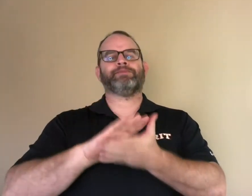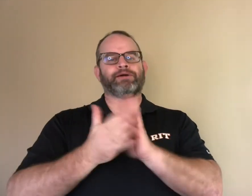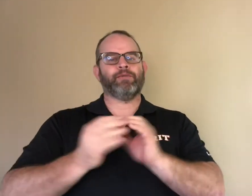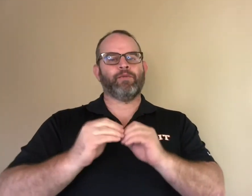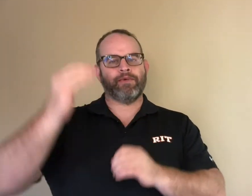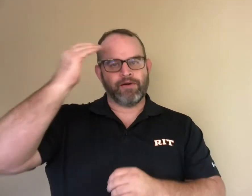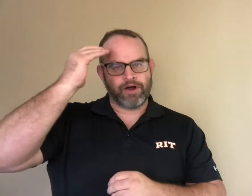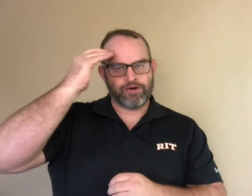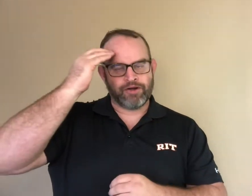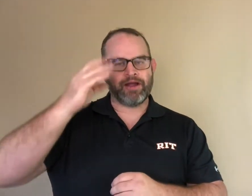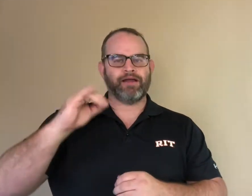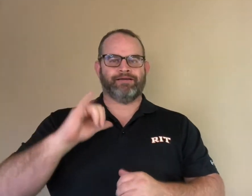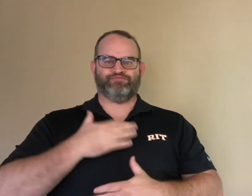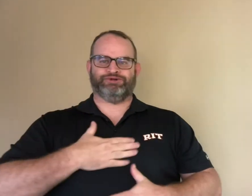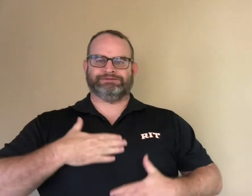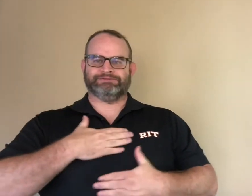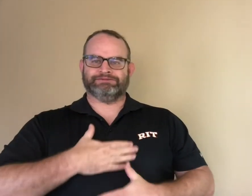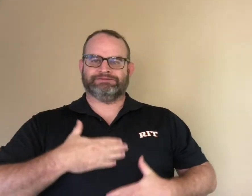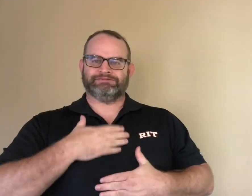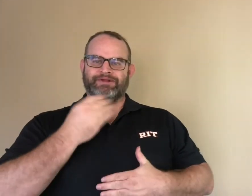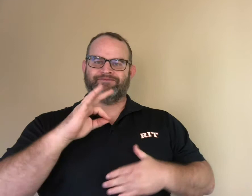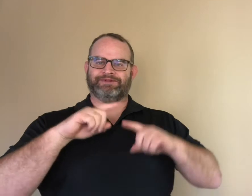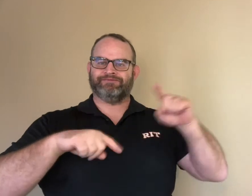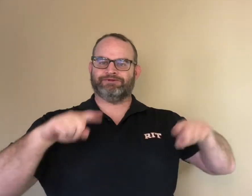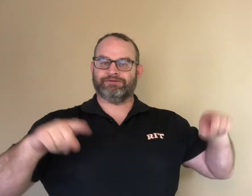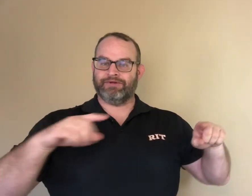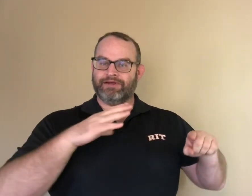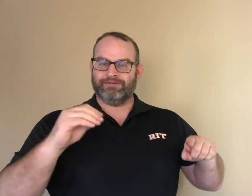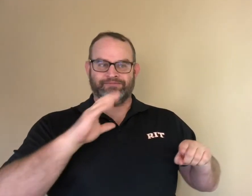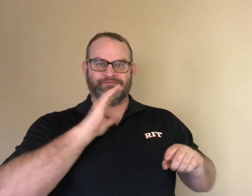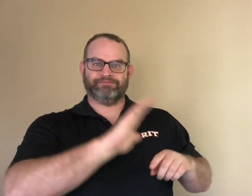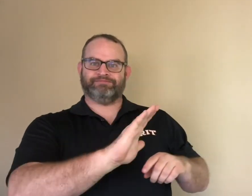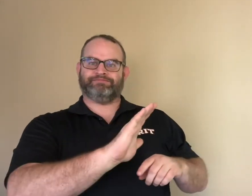For hearing readers, they develop an awareness and appreciation of the diversity, including deaf culture and sign language.